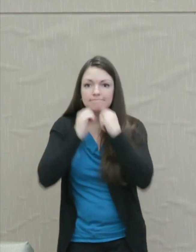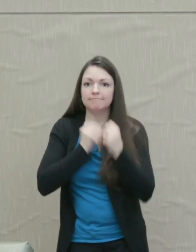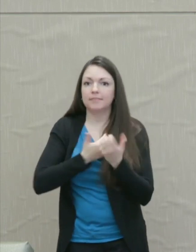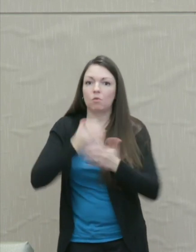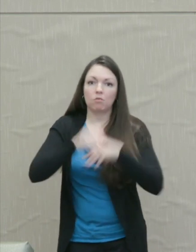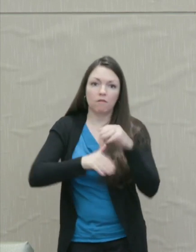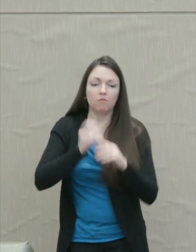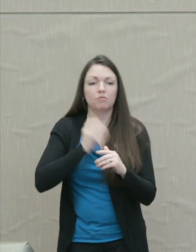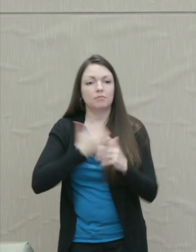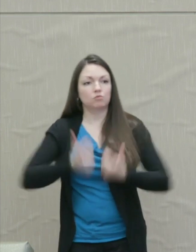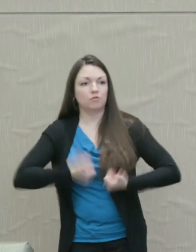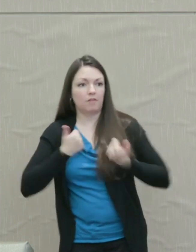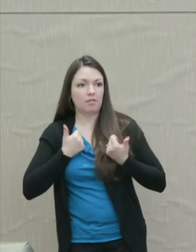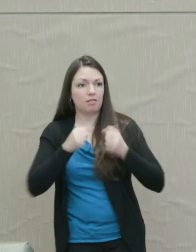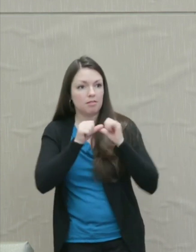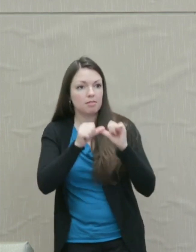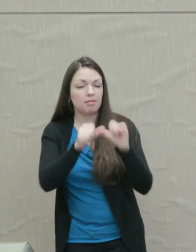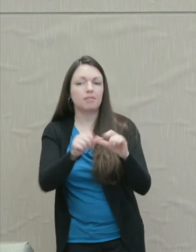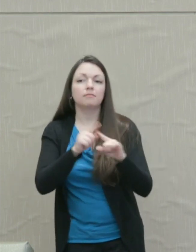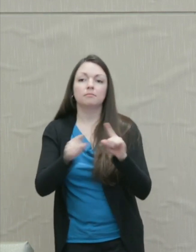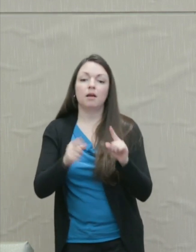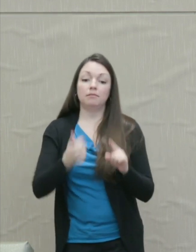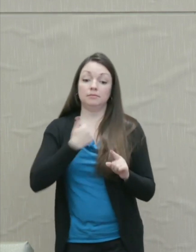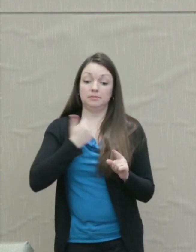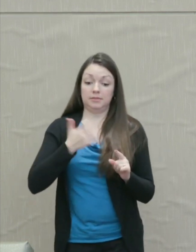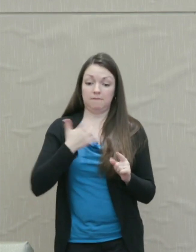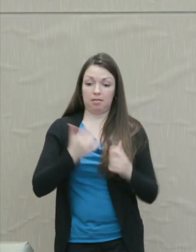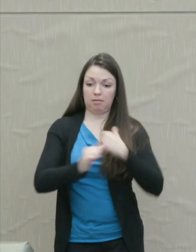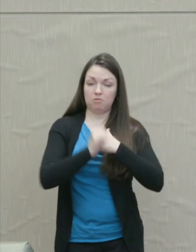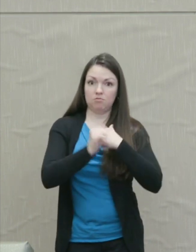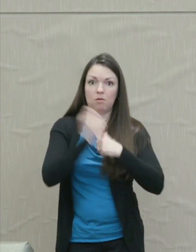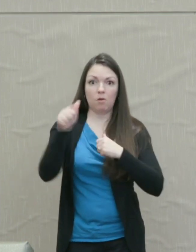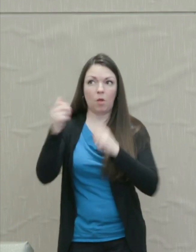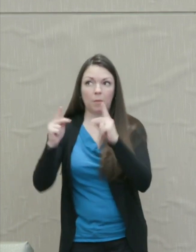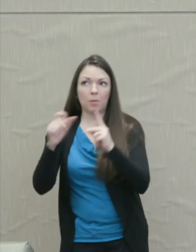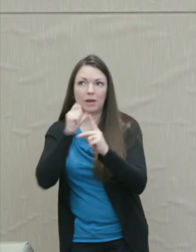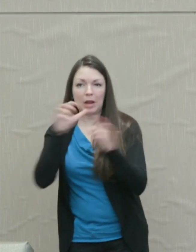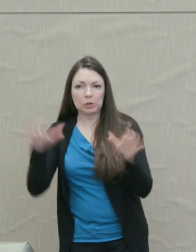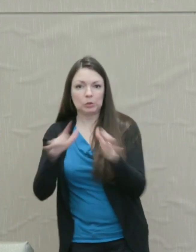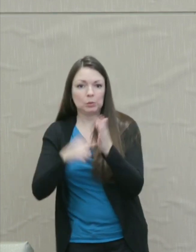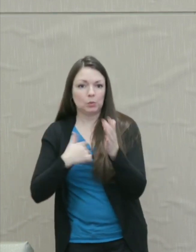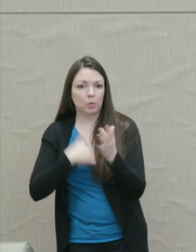But the self is threatened by others when they don't do what we need and expect.